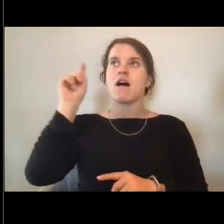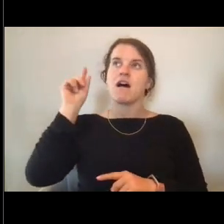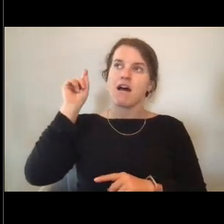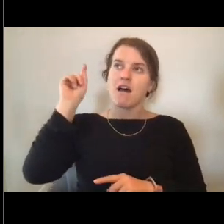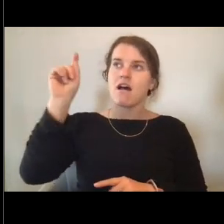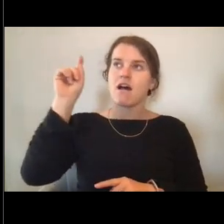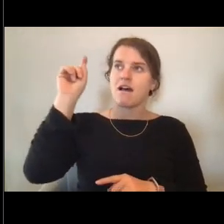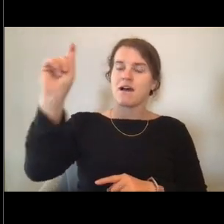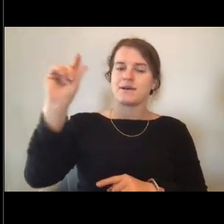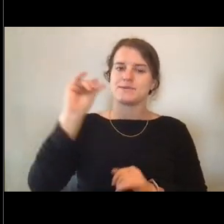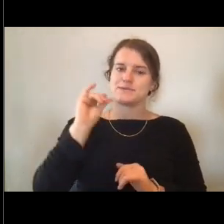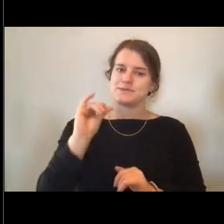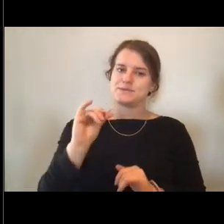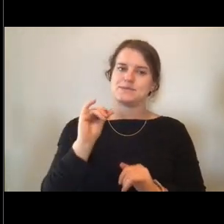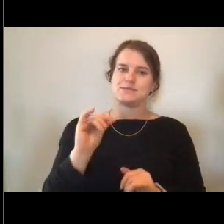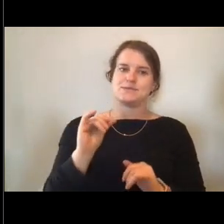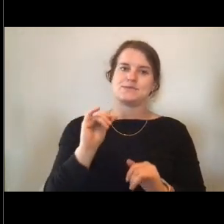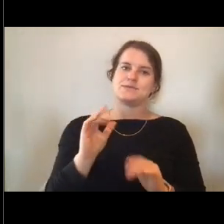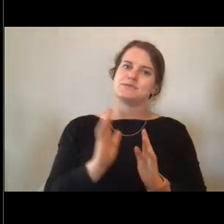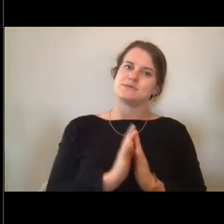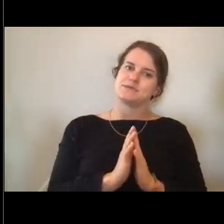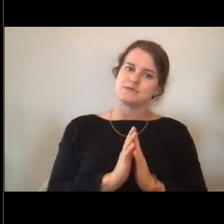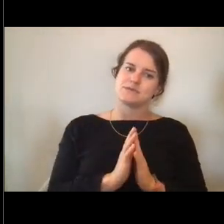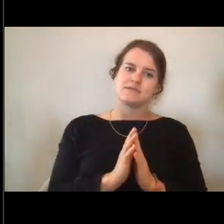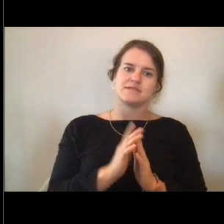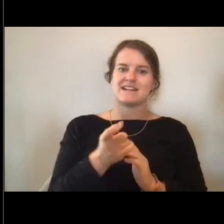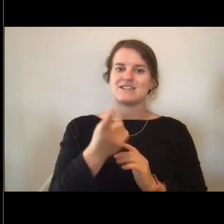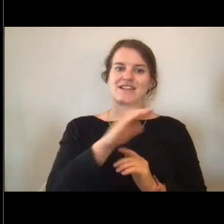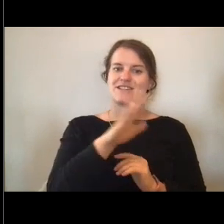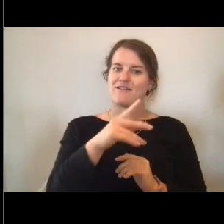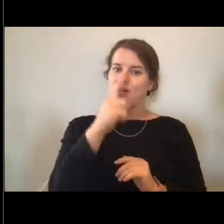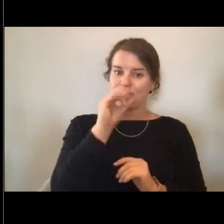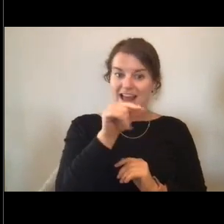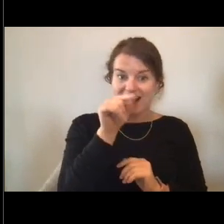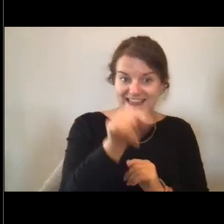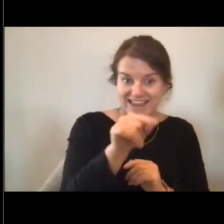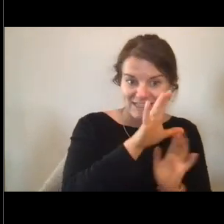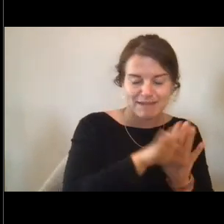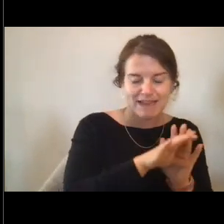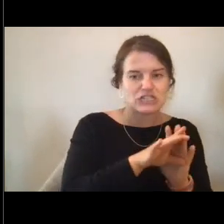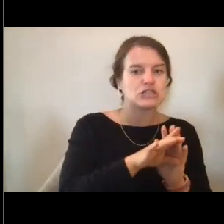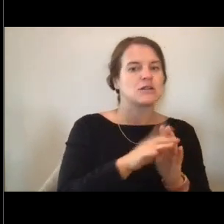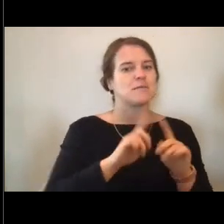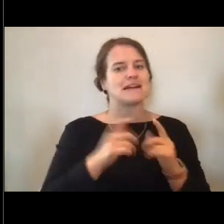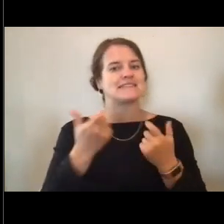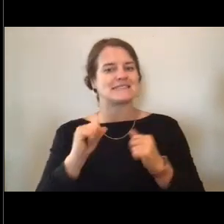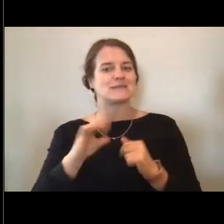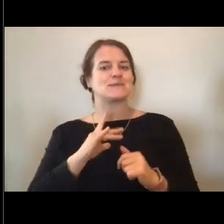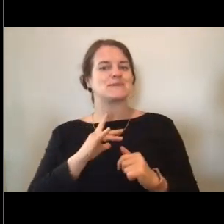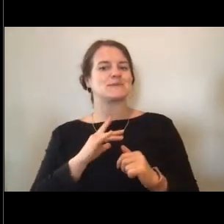And it was, you know, it wasn't nearly this noteworthy but it was still really cool. And coming up to the bridge in the middle of the night